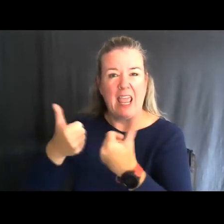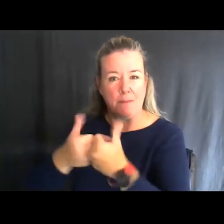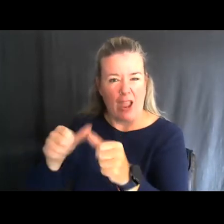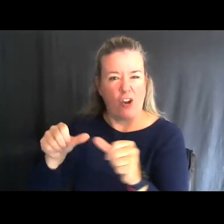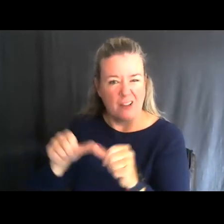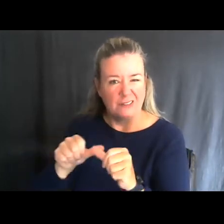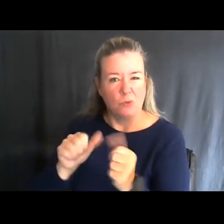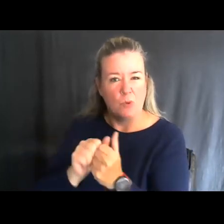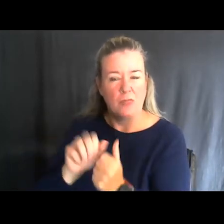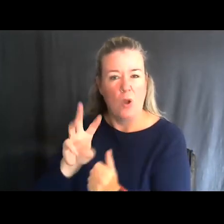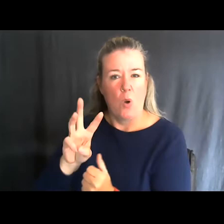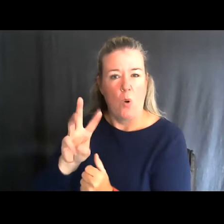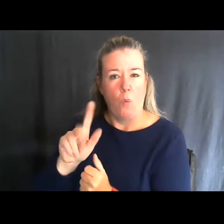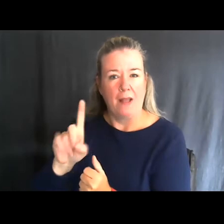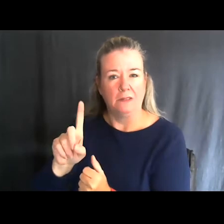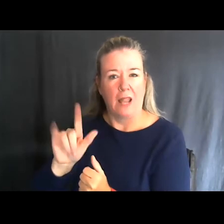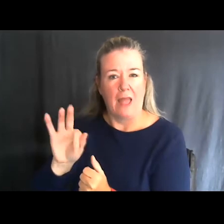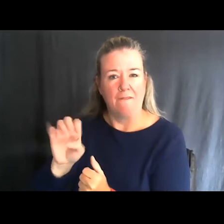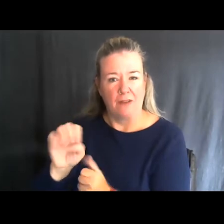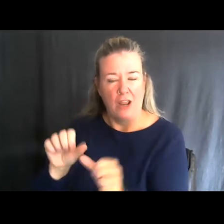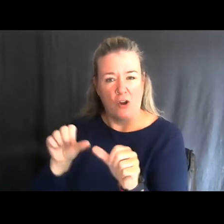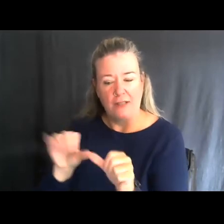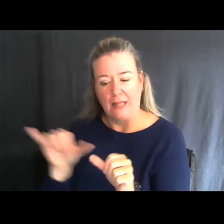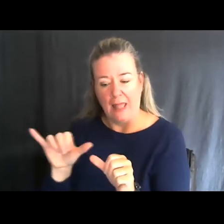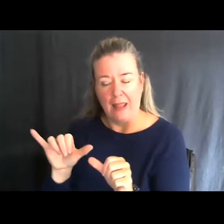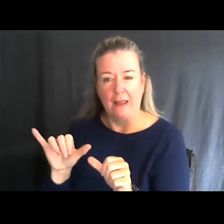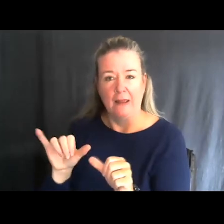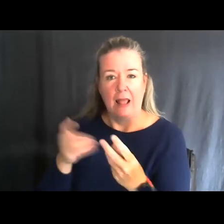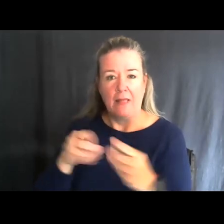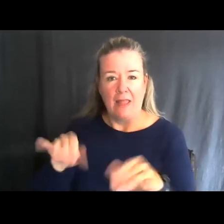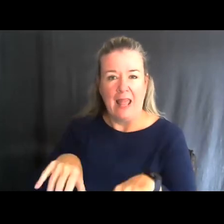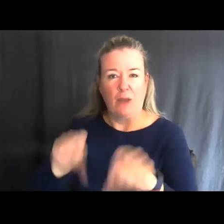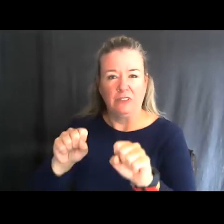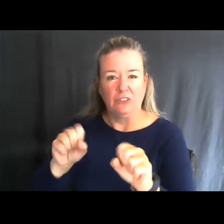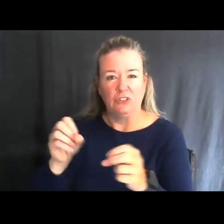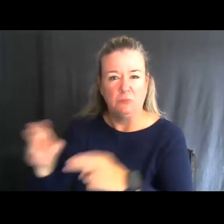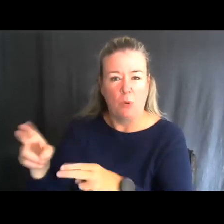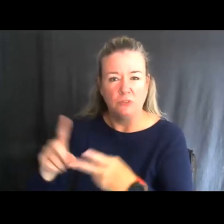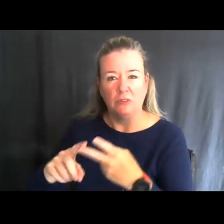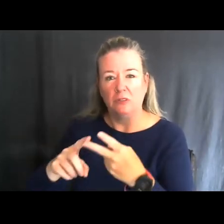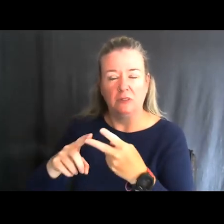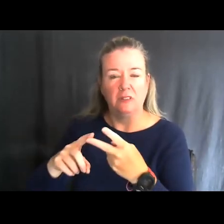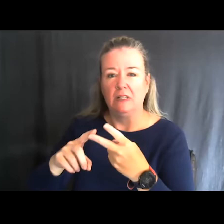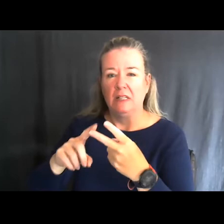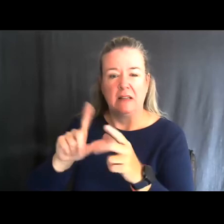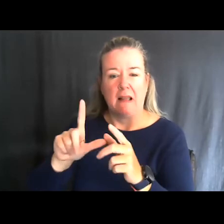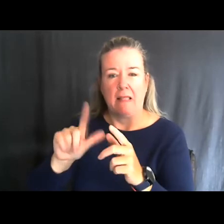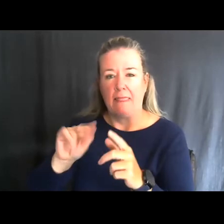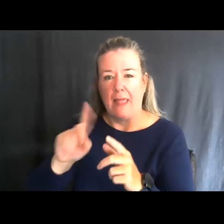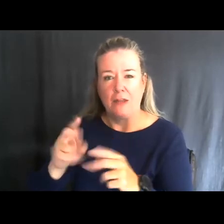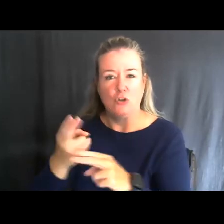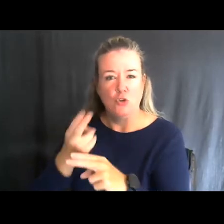Such issues might include land acquisition, disposal easements and land use permitting,